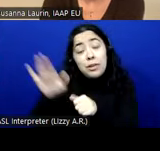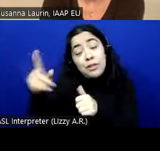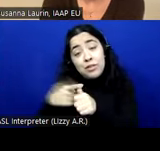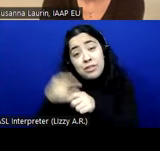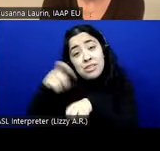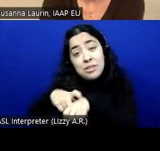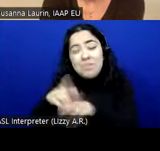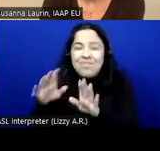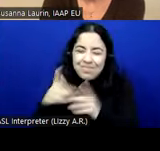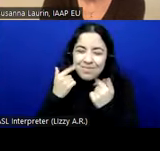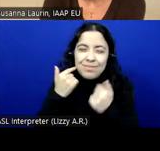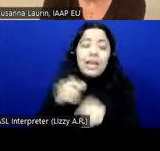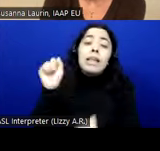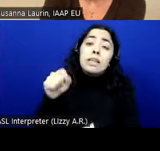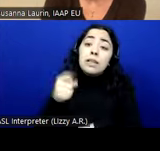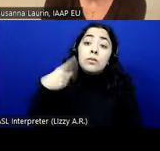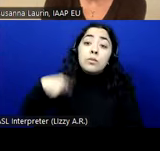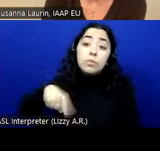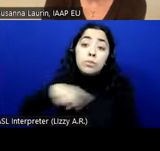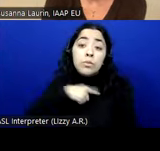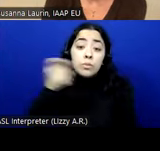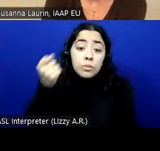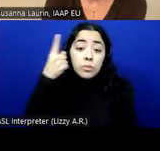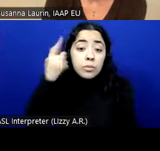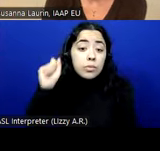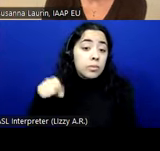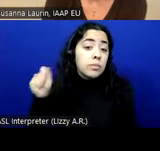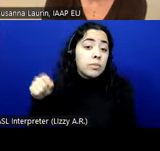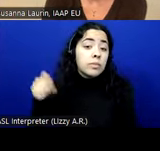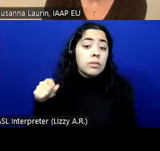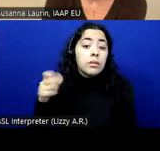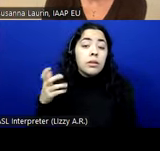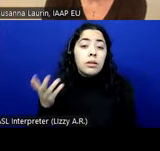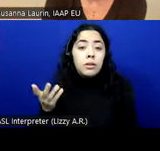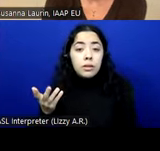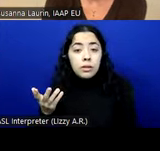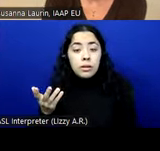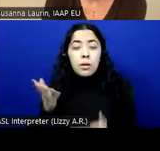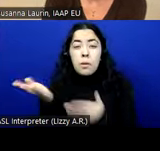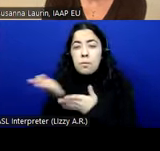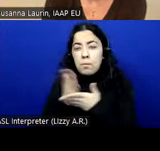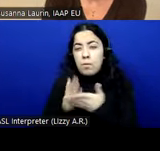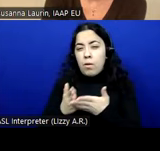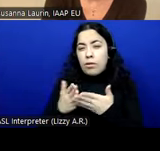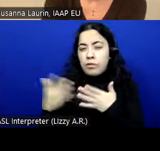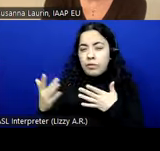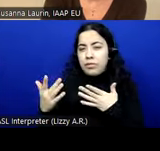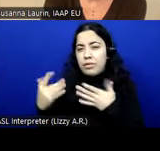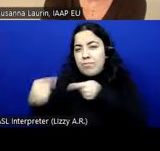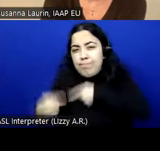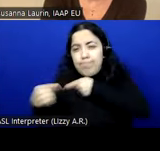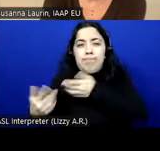Yes. We understand that but part of the trouble is that the EN, it's already very long.